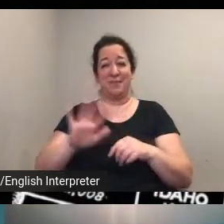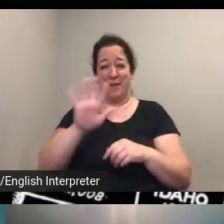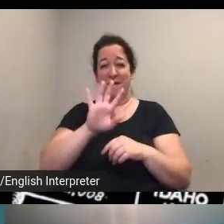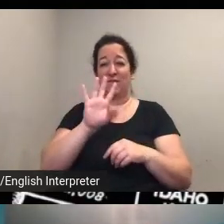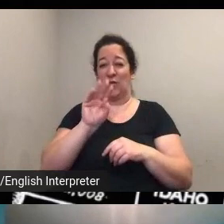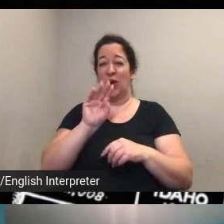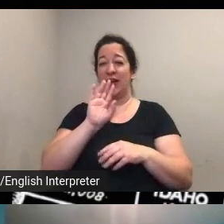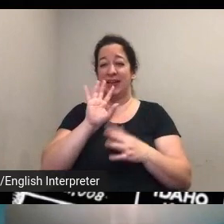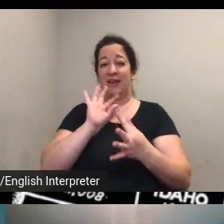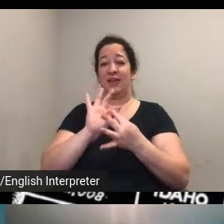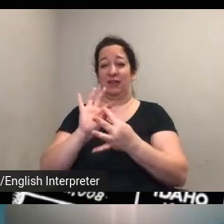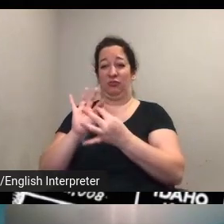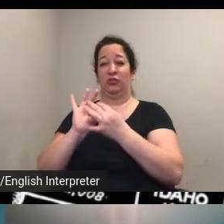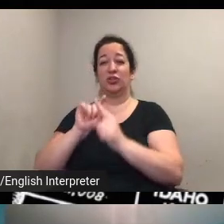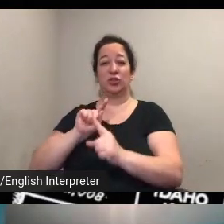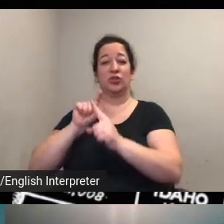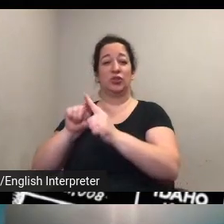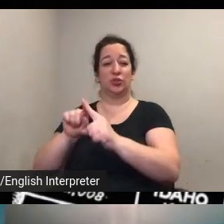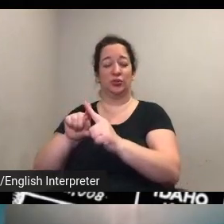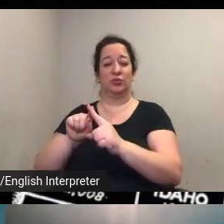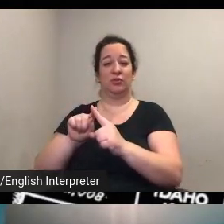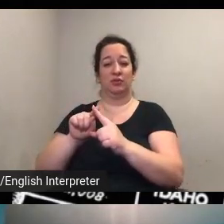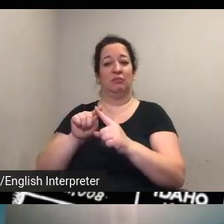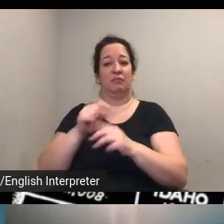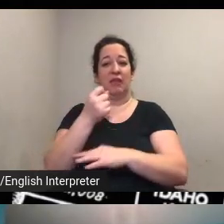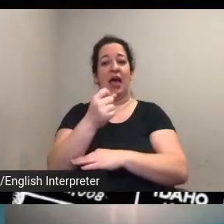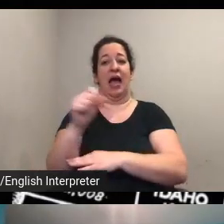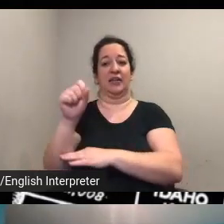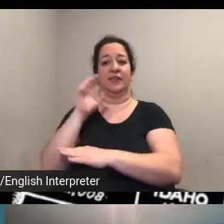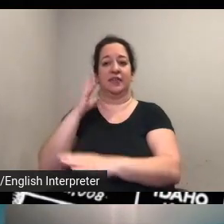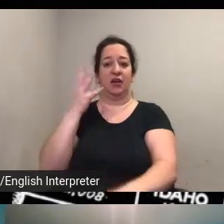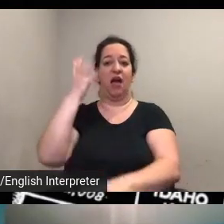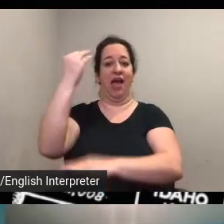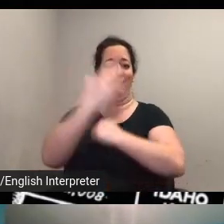to activists overseas so